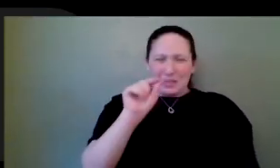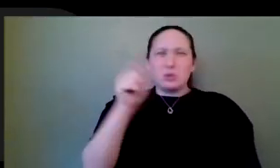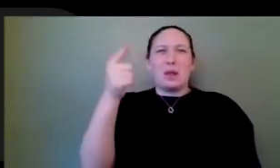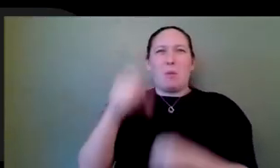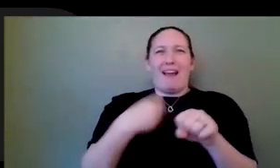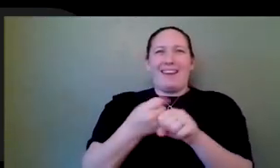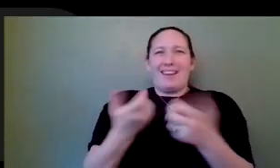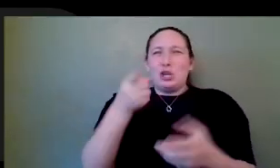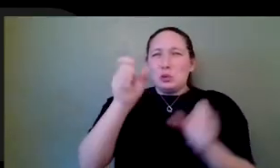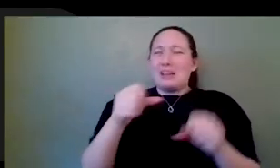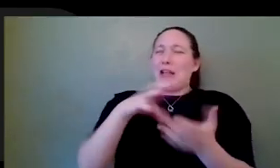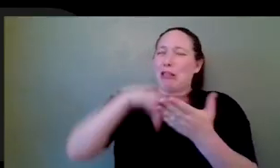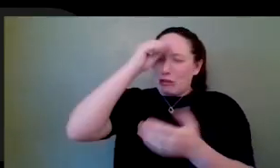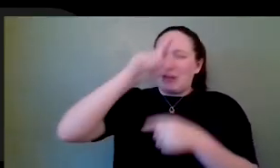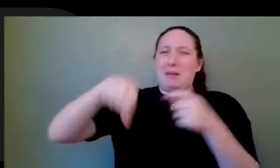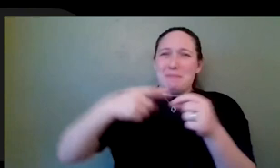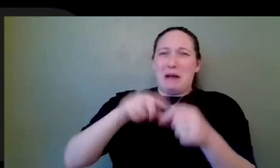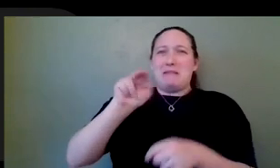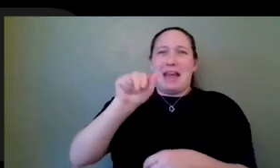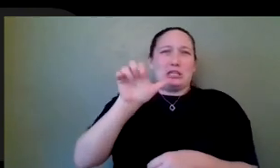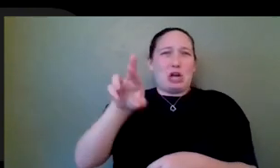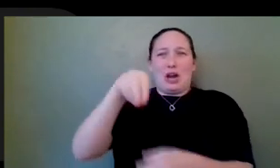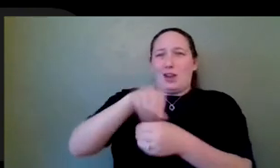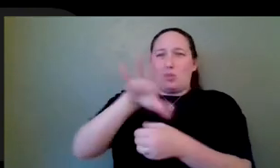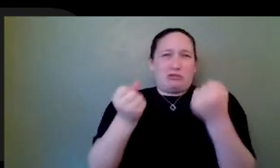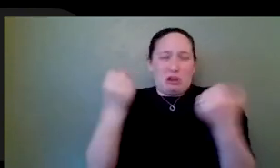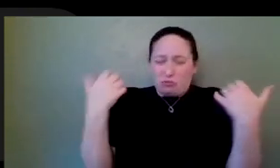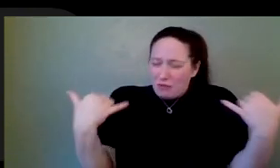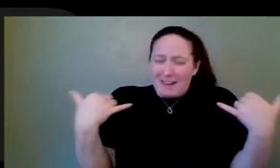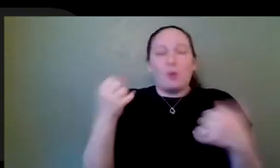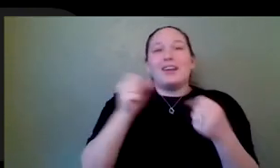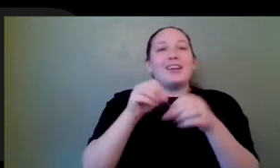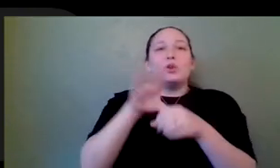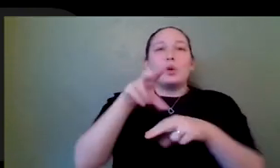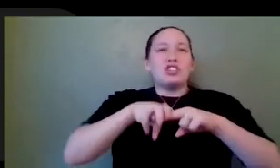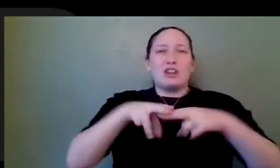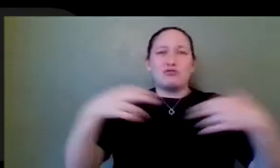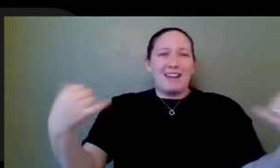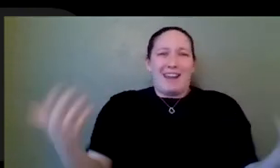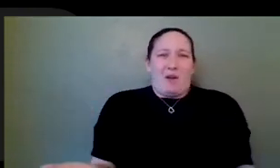NASCAR from your chair right now. So use the information that's out there, like fall in love